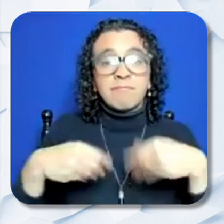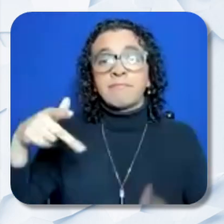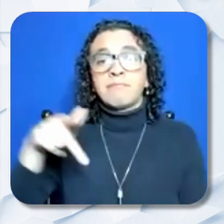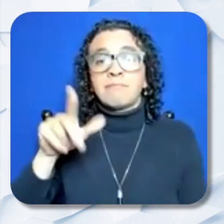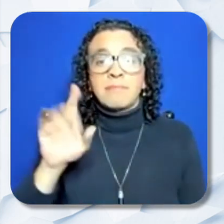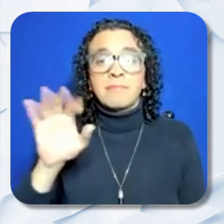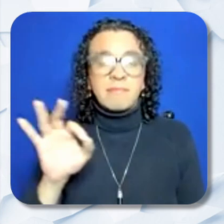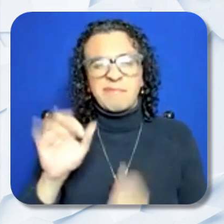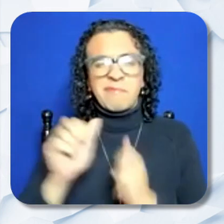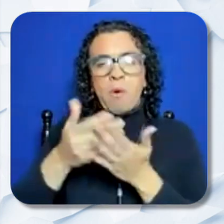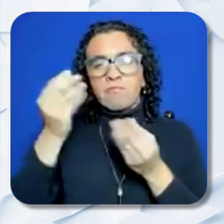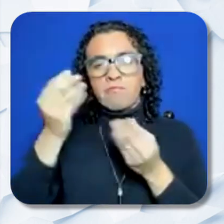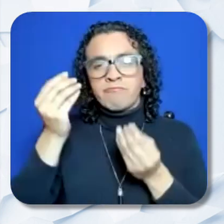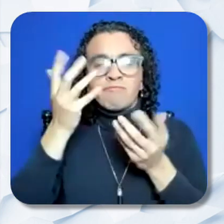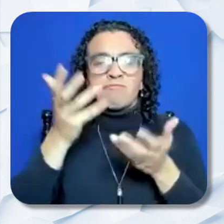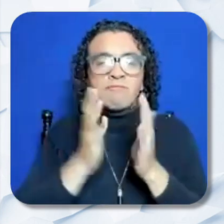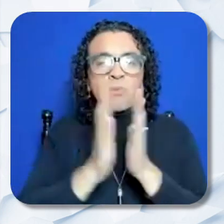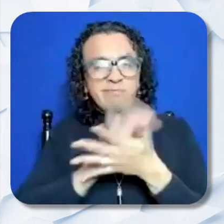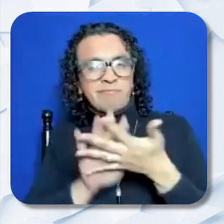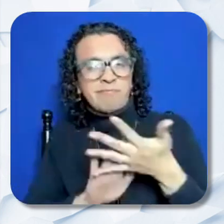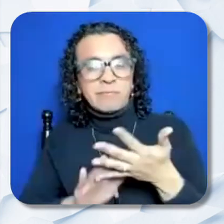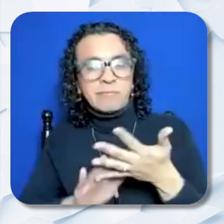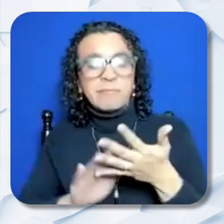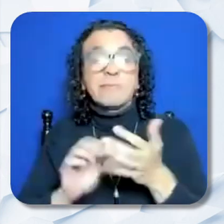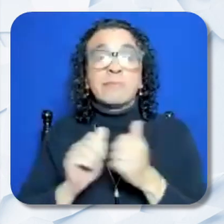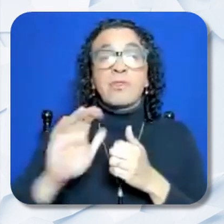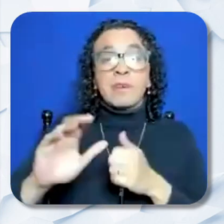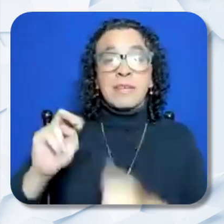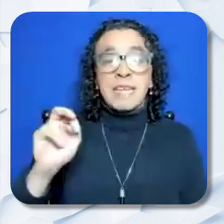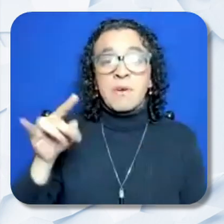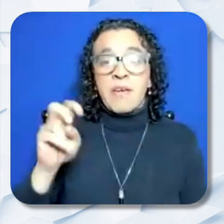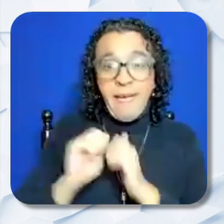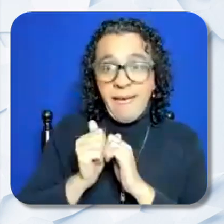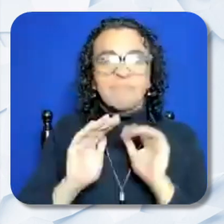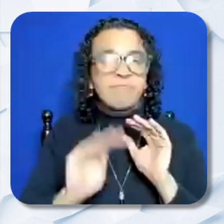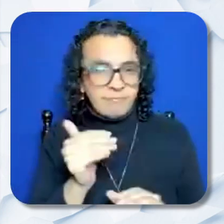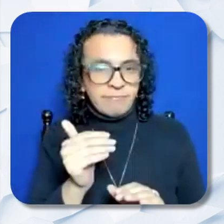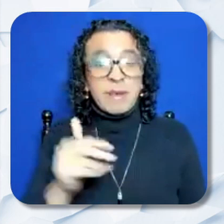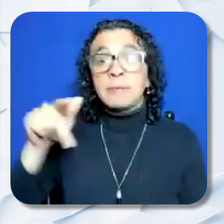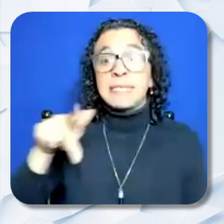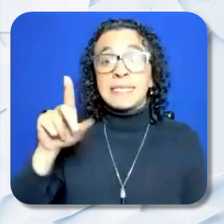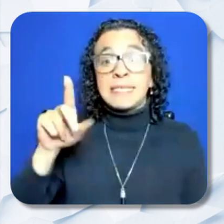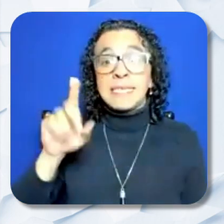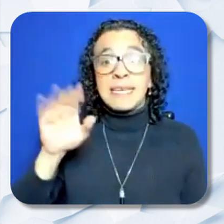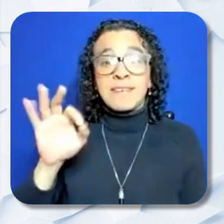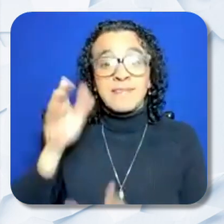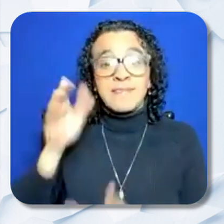requested for the Application Narrative via email. The PDF file name should contain the applicant's